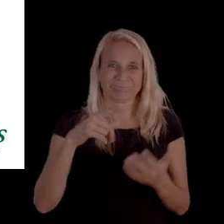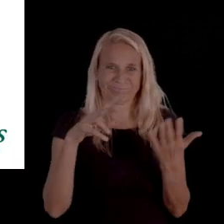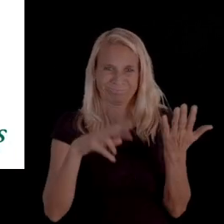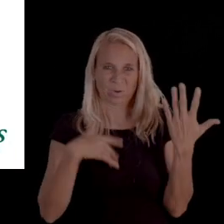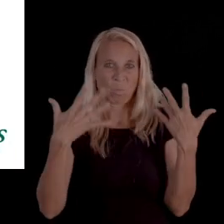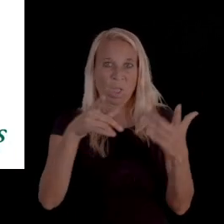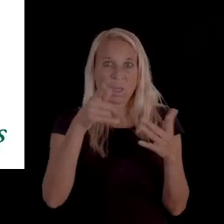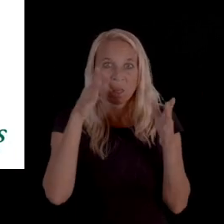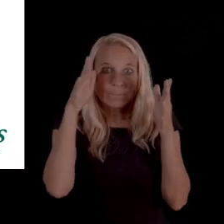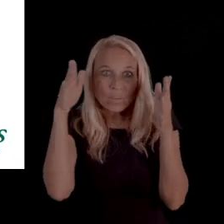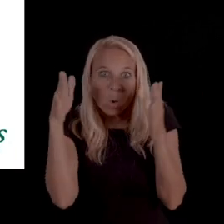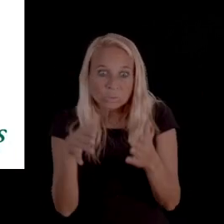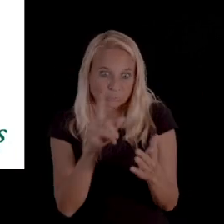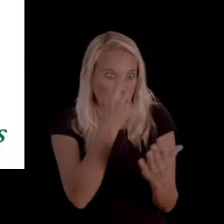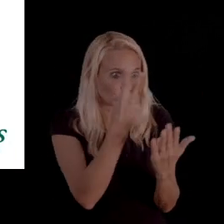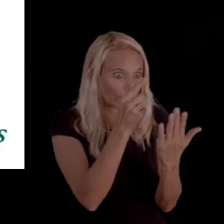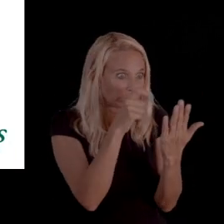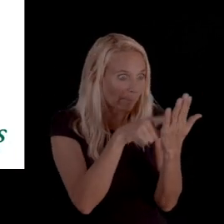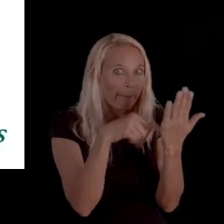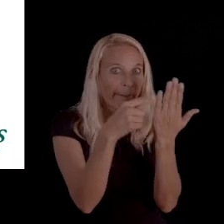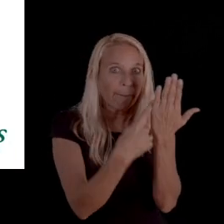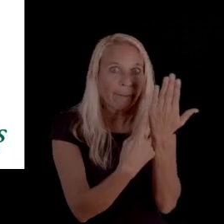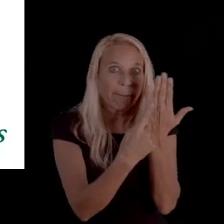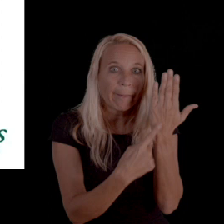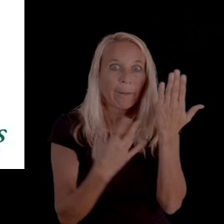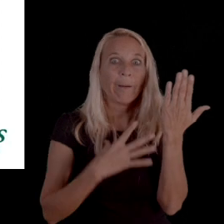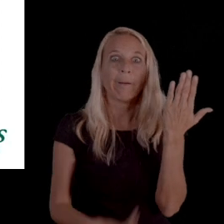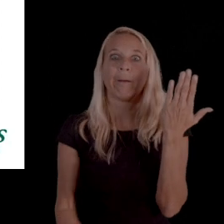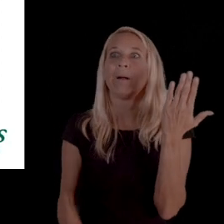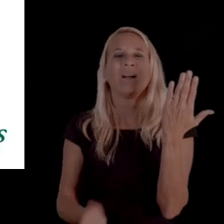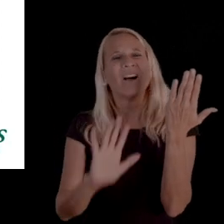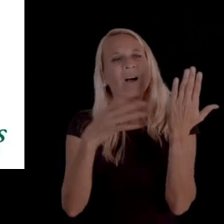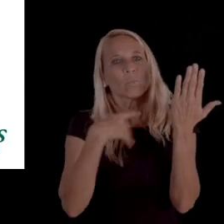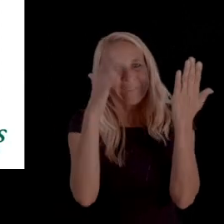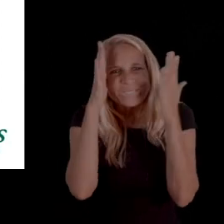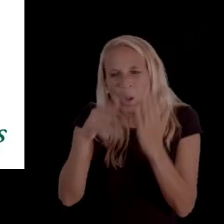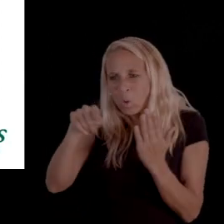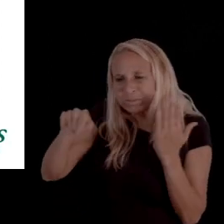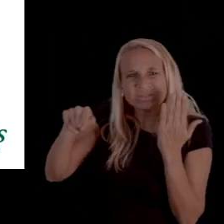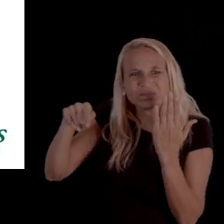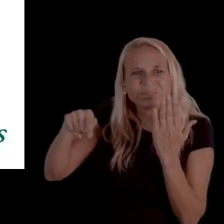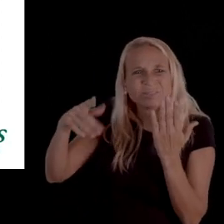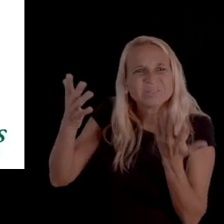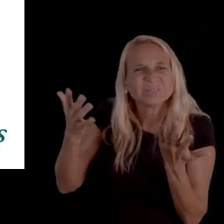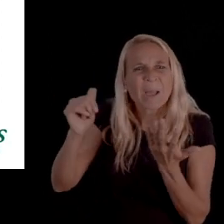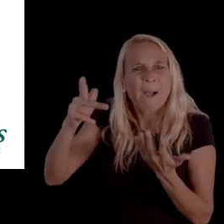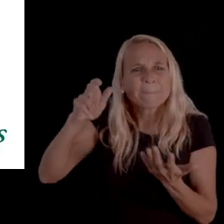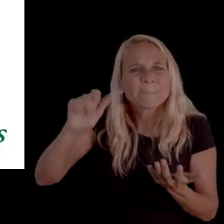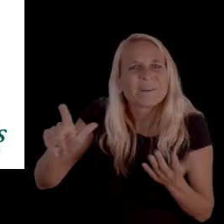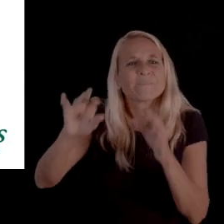So, we don't want you just to focus on the first two pages, but also to get to the information on the appeals